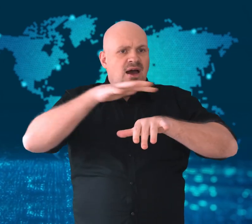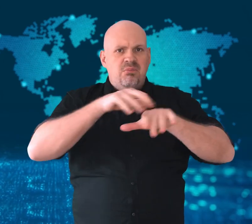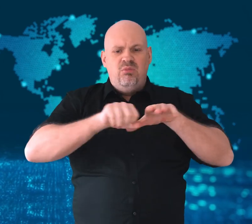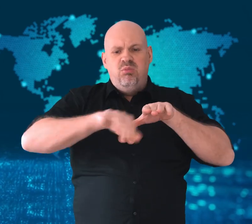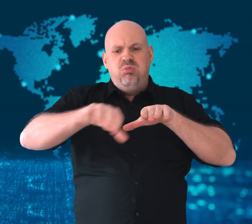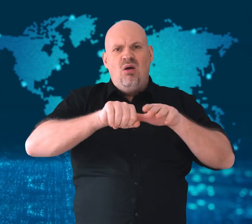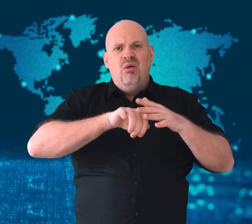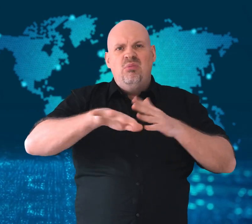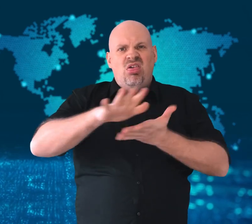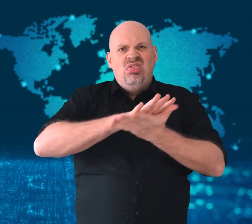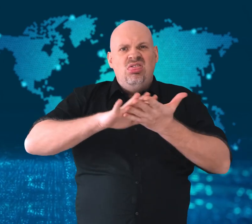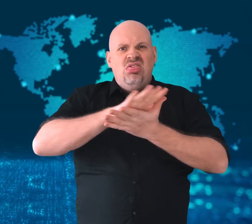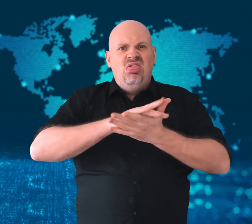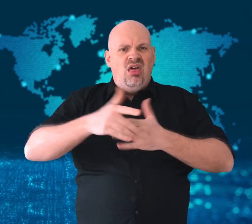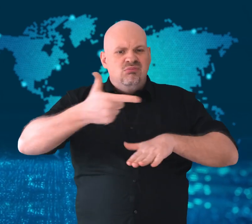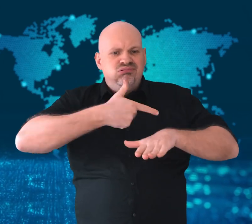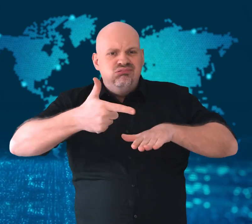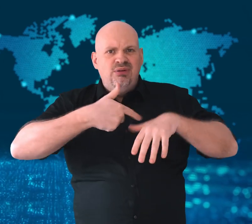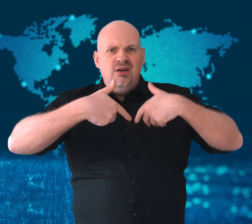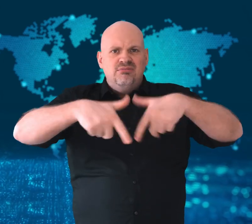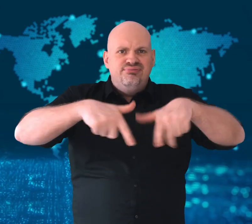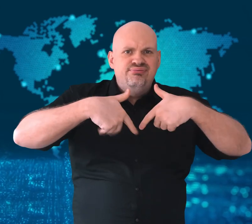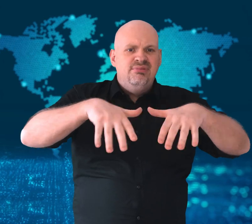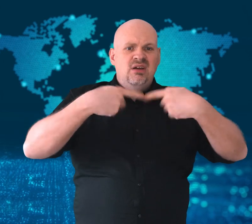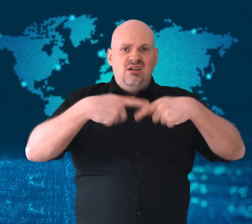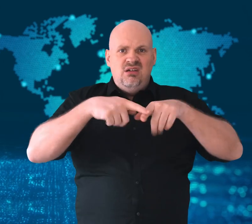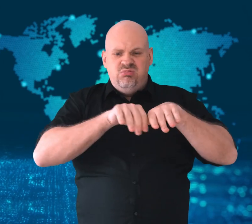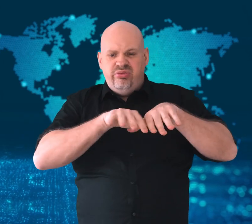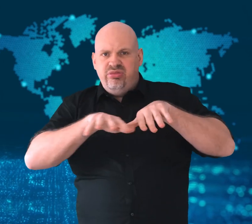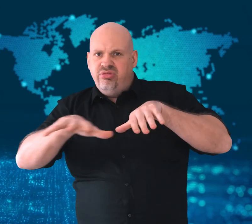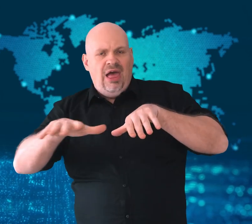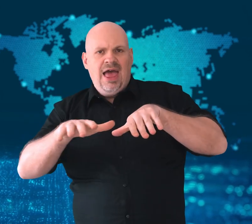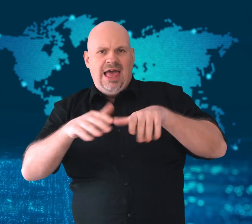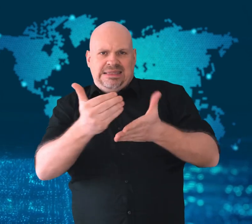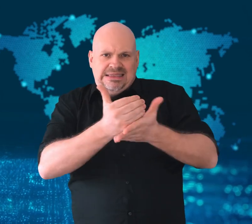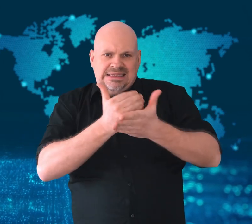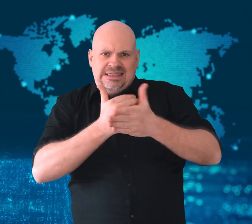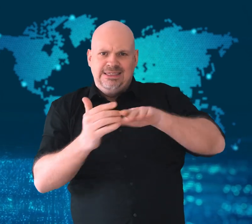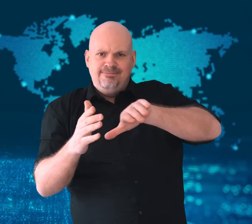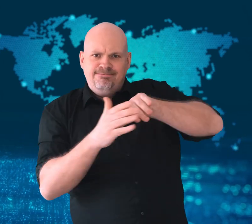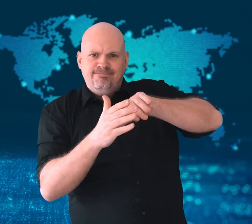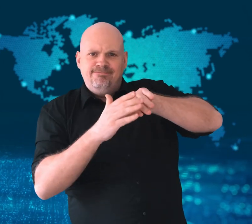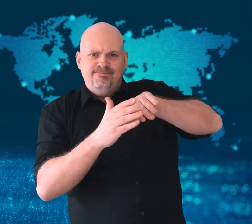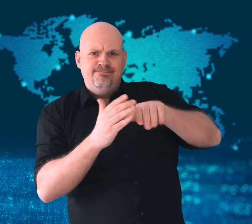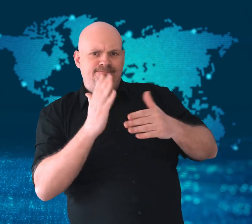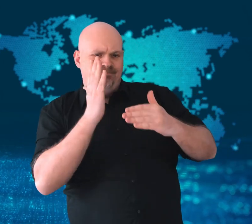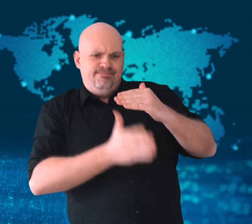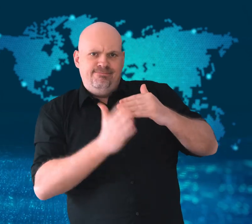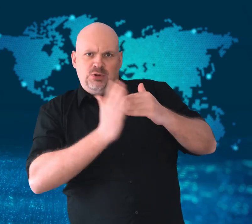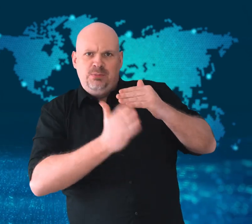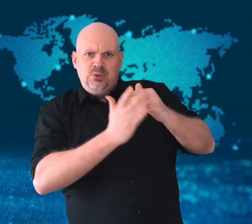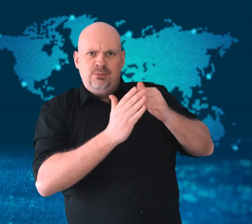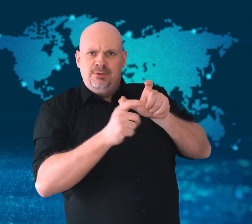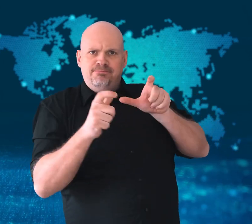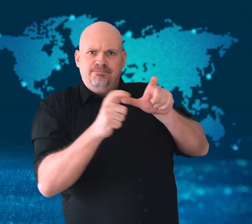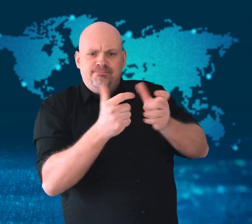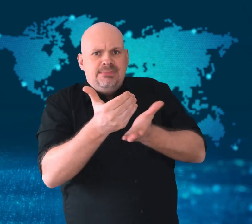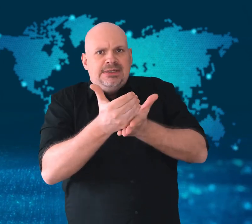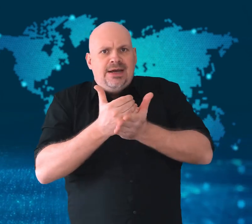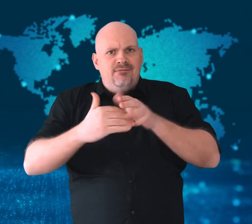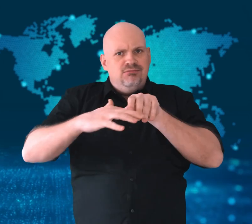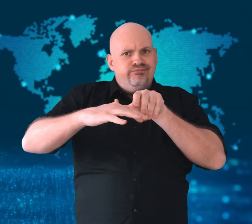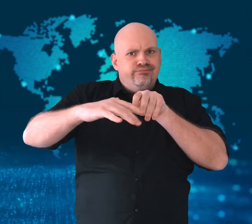Some money will go to scientists studying how to restore the